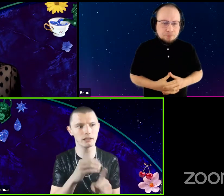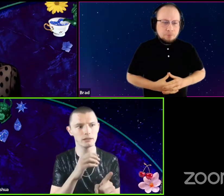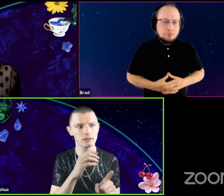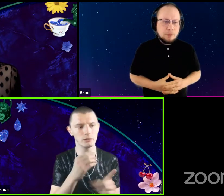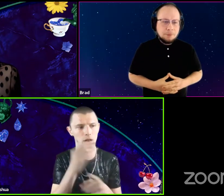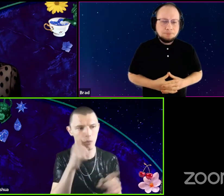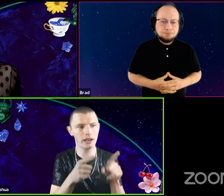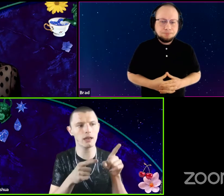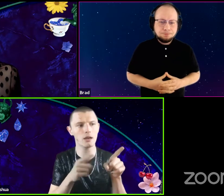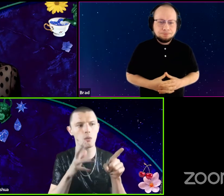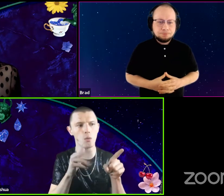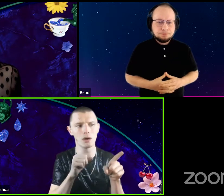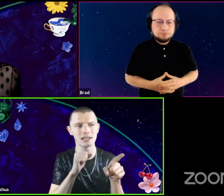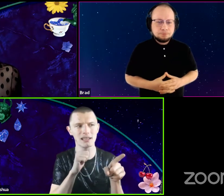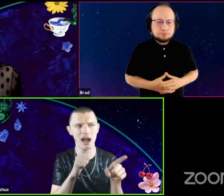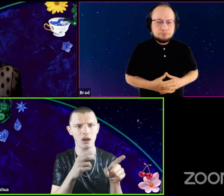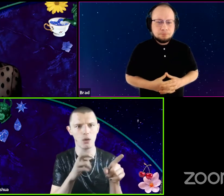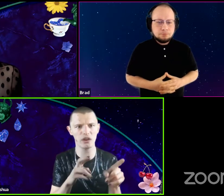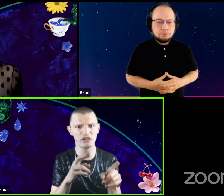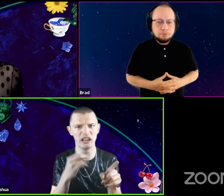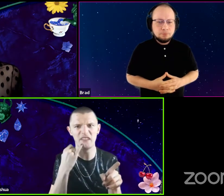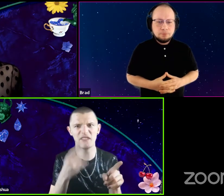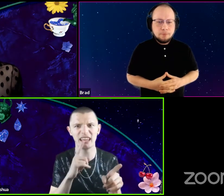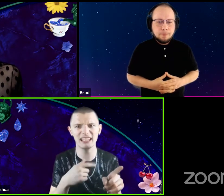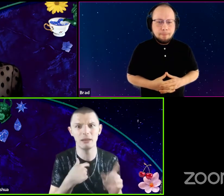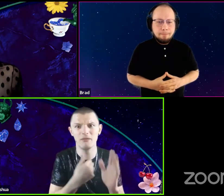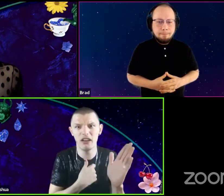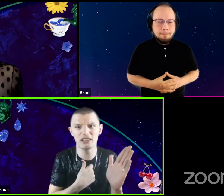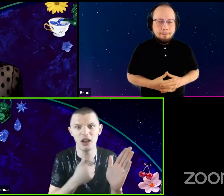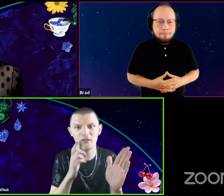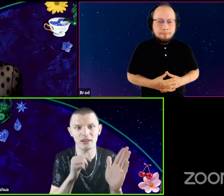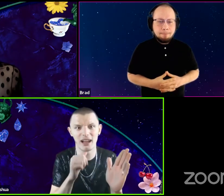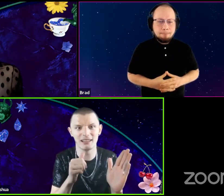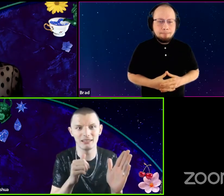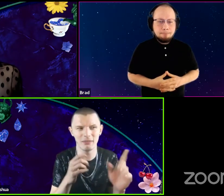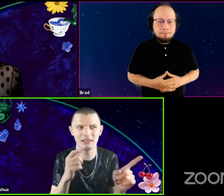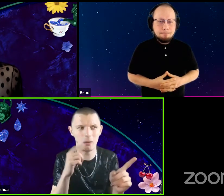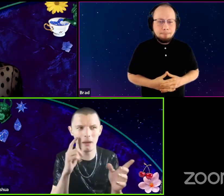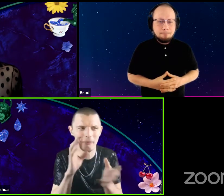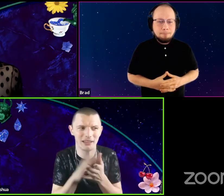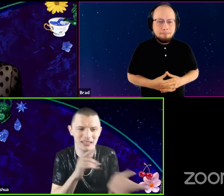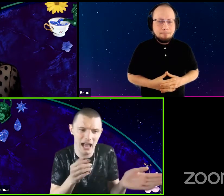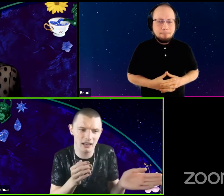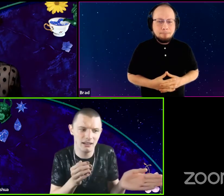in Spring Awakening was not queer, if he is, I'm very sorry, for not, I don't, I believe he's not.